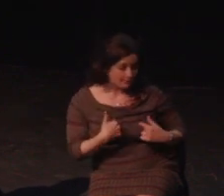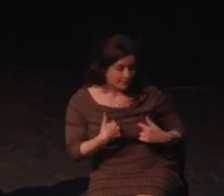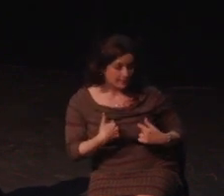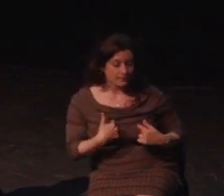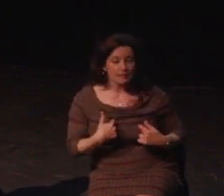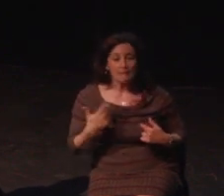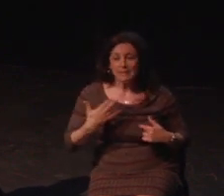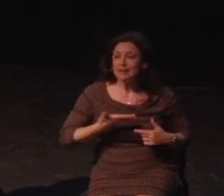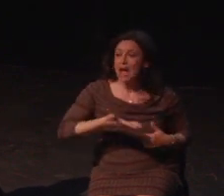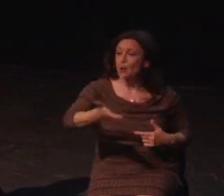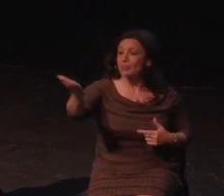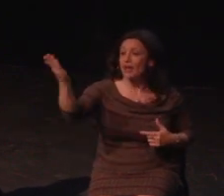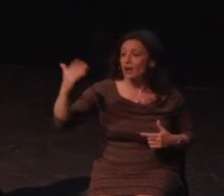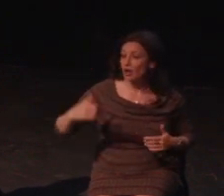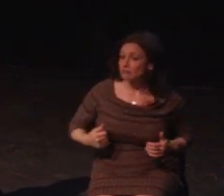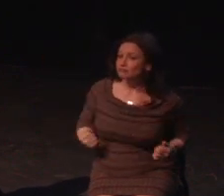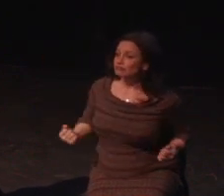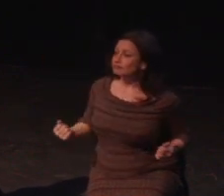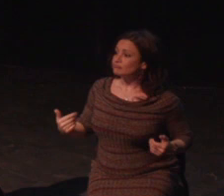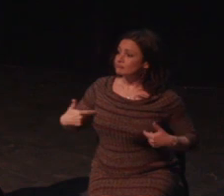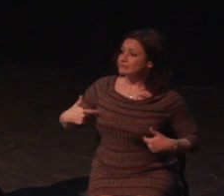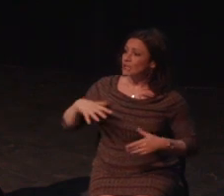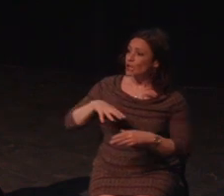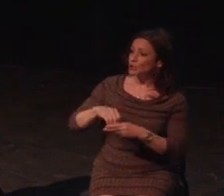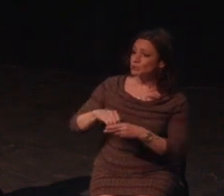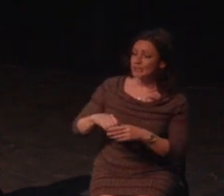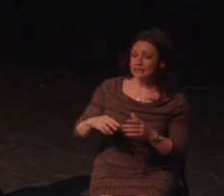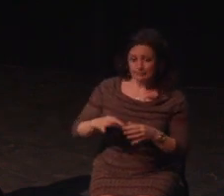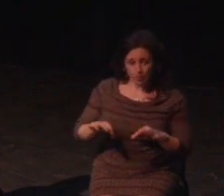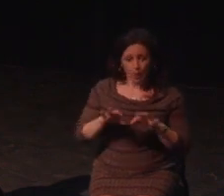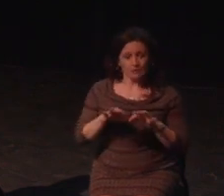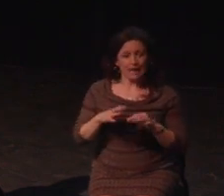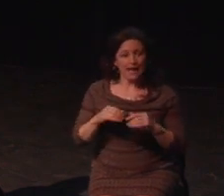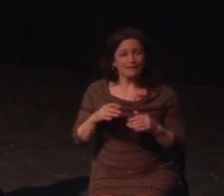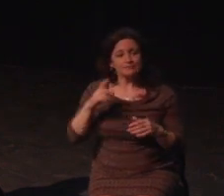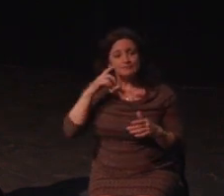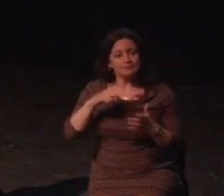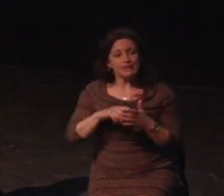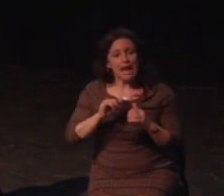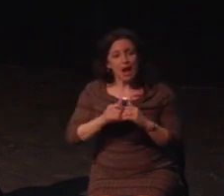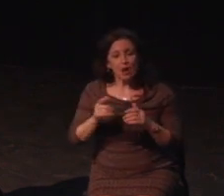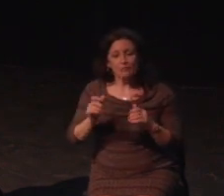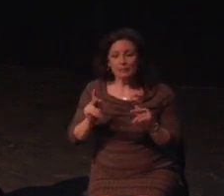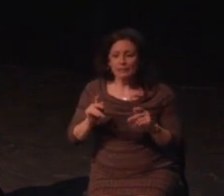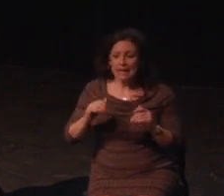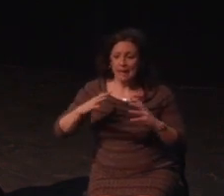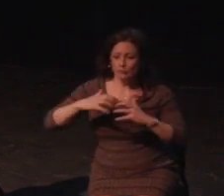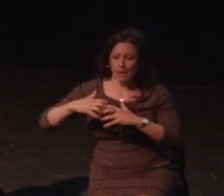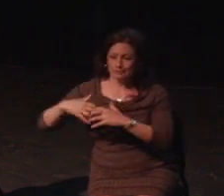you are so important to me and huge difference you've made in my life. I'm also going to be getting into a couple of specifics